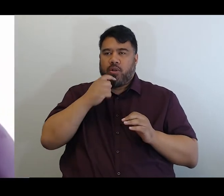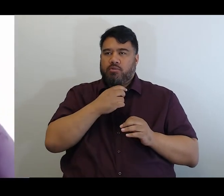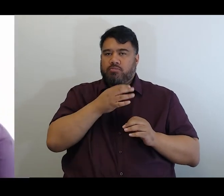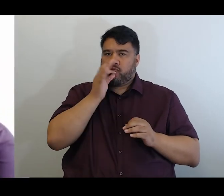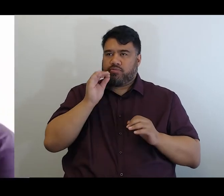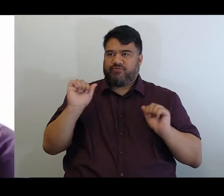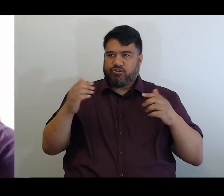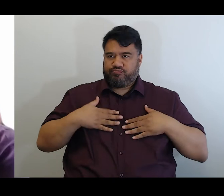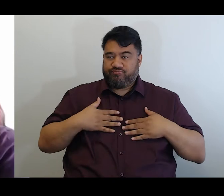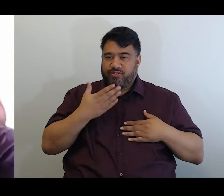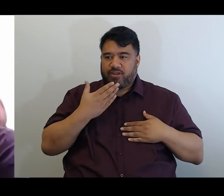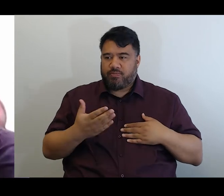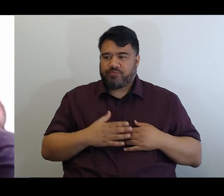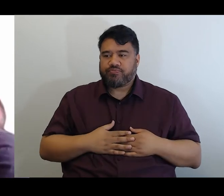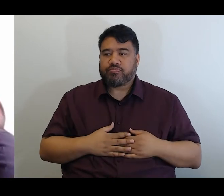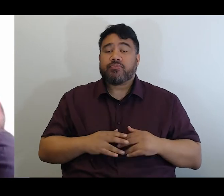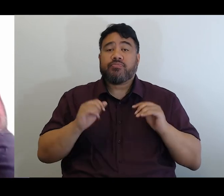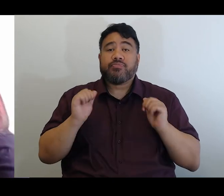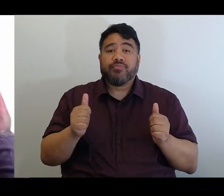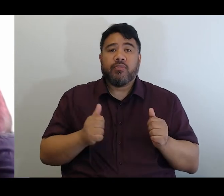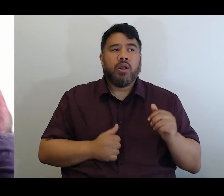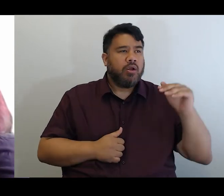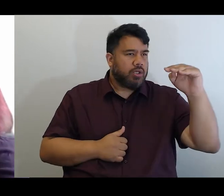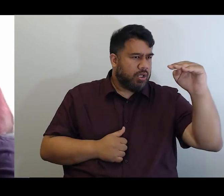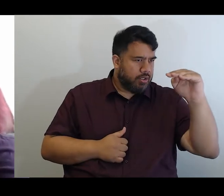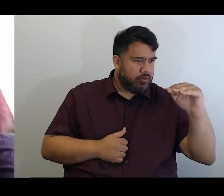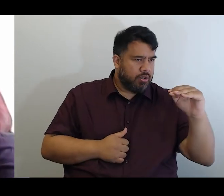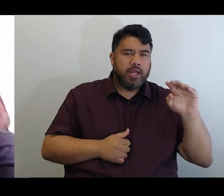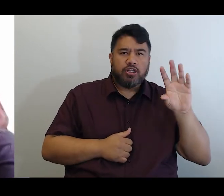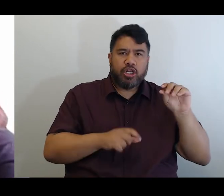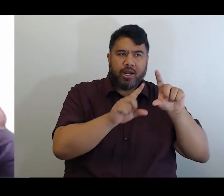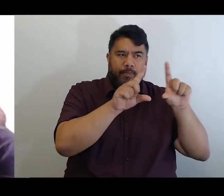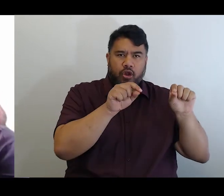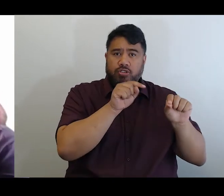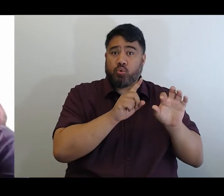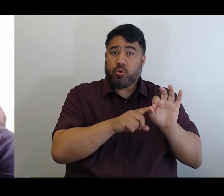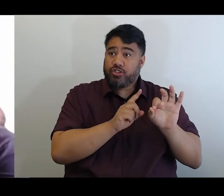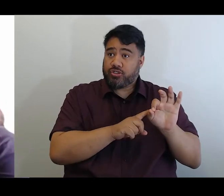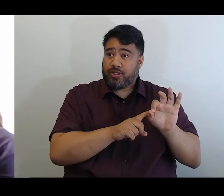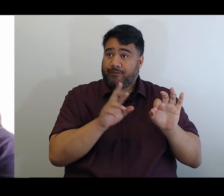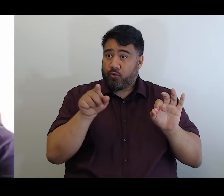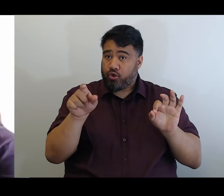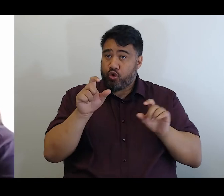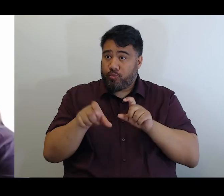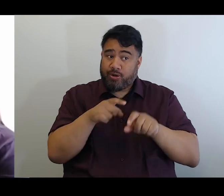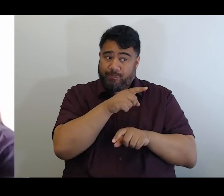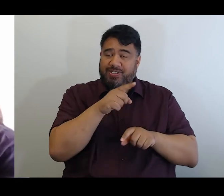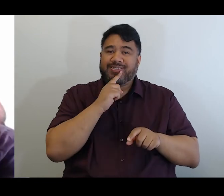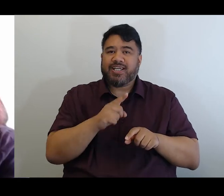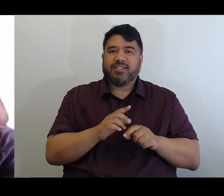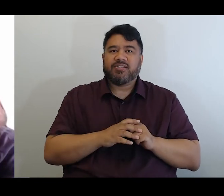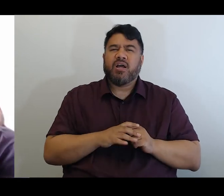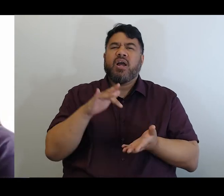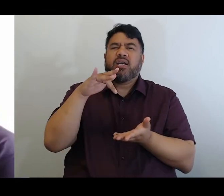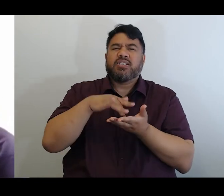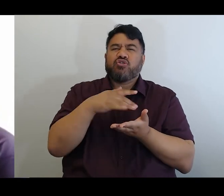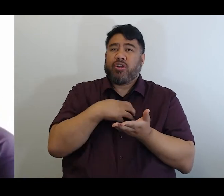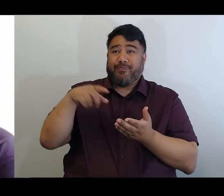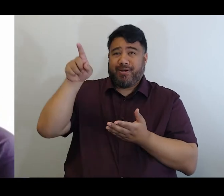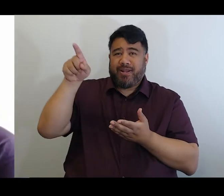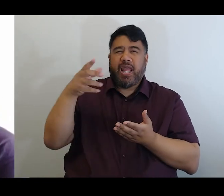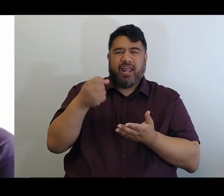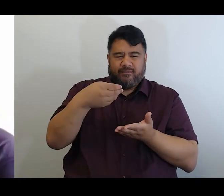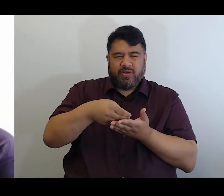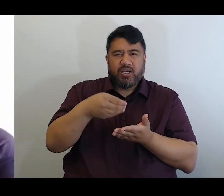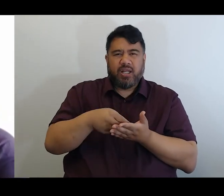I've got a question here that's coming from the chat, Paula, that says there is central government funding for programs and projects in the community,